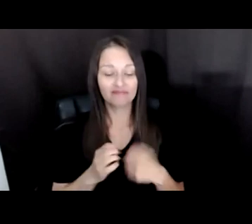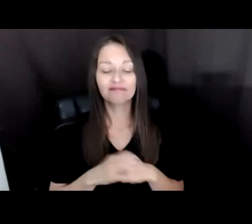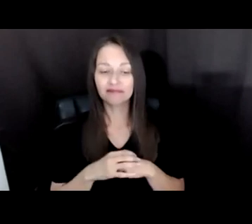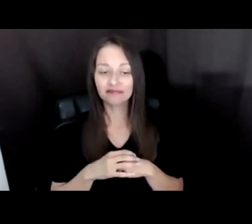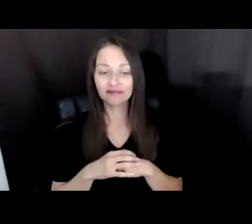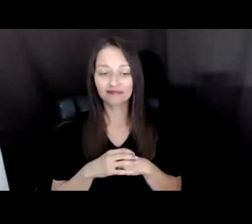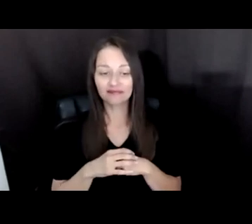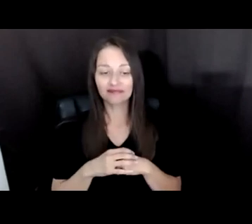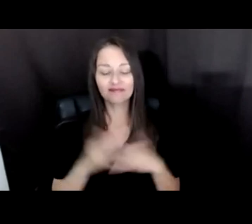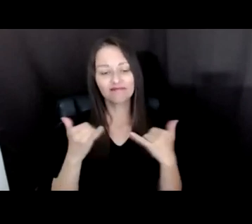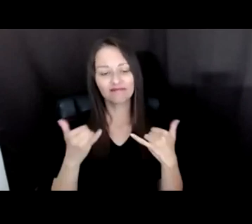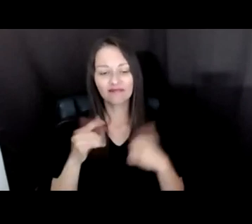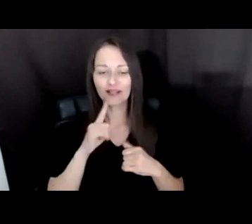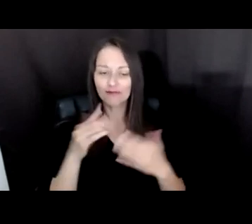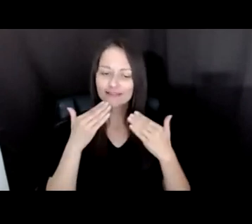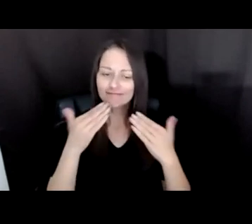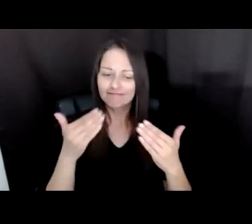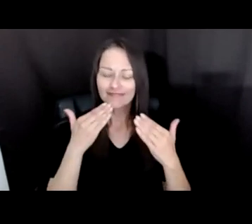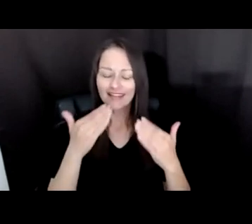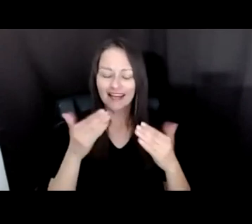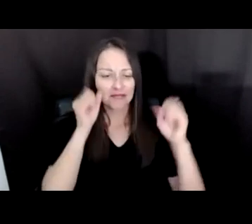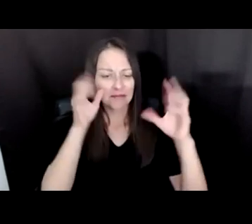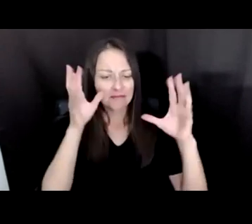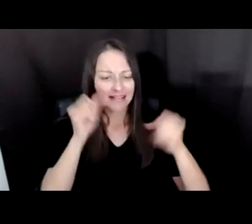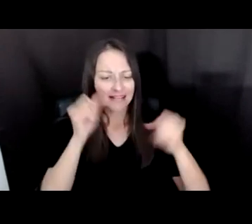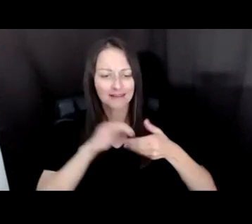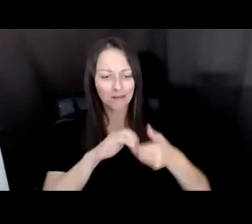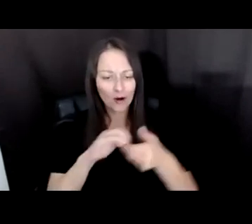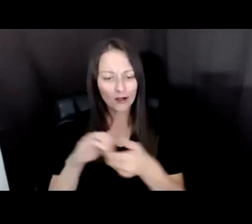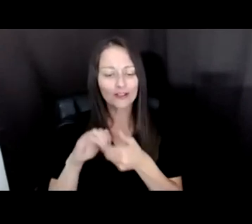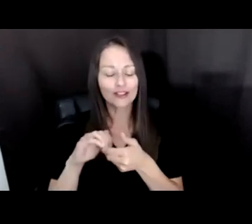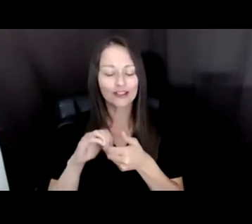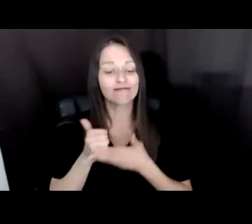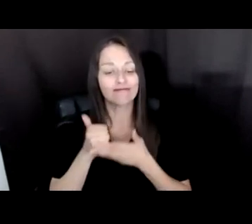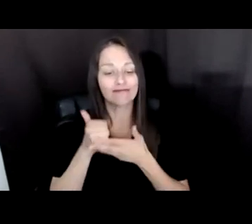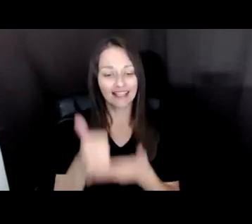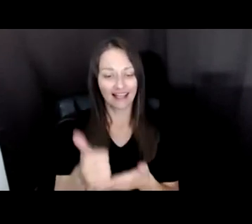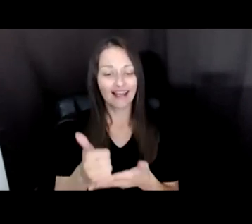PHENOMENAL PARTNERS WHO HELPED MAKE THIS FIELD SCAN AND PUBLICATION POSSIBLE.